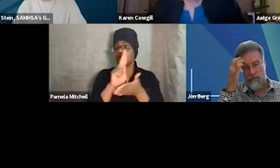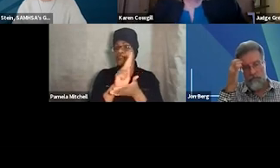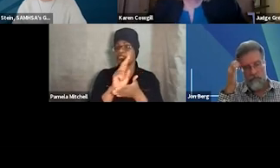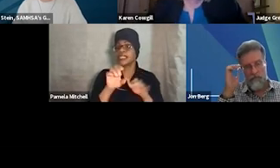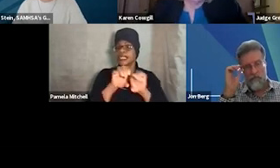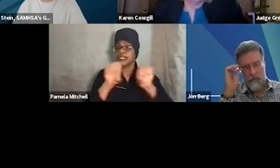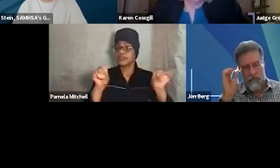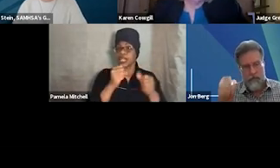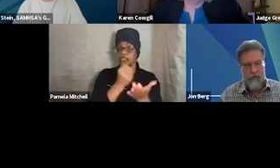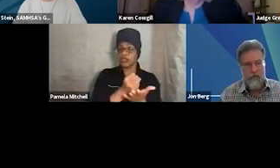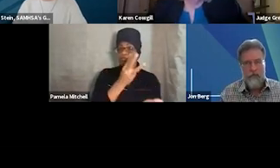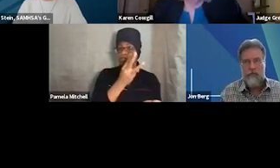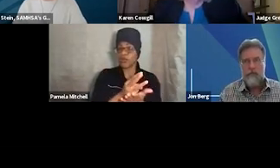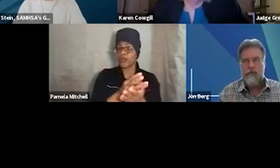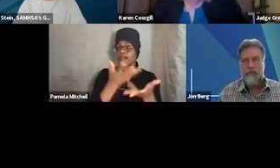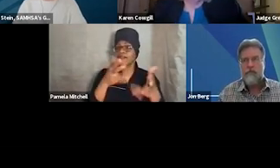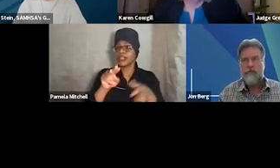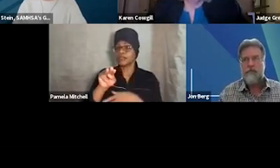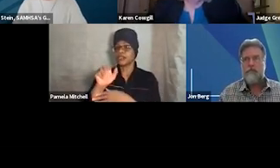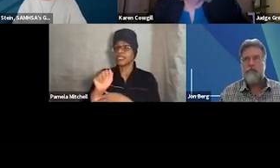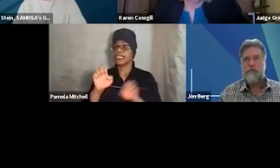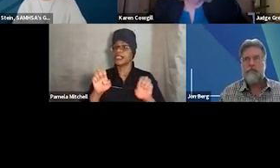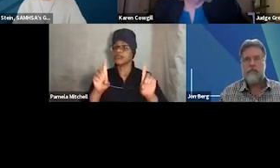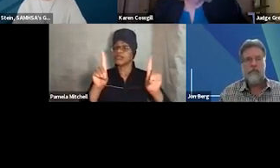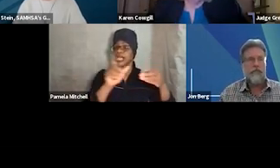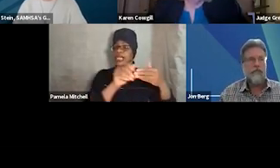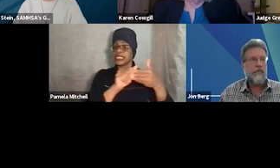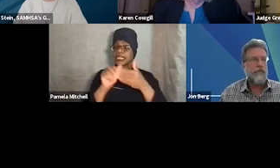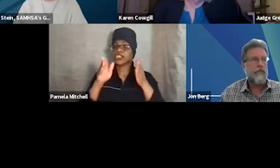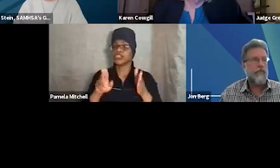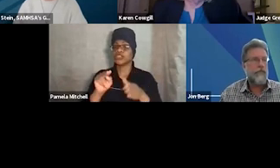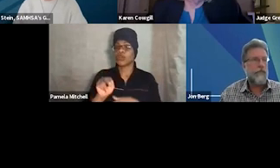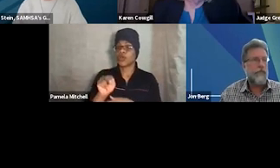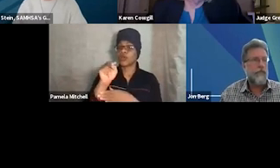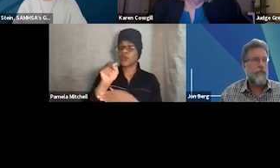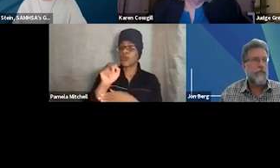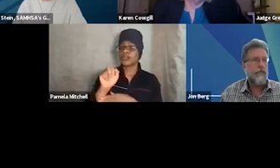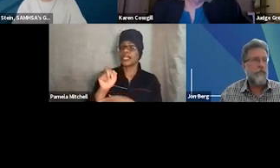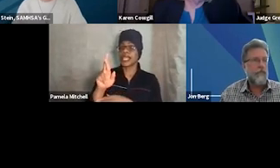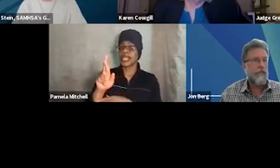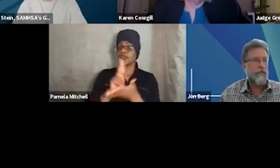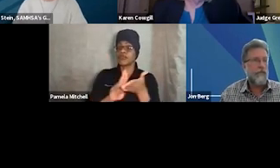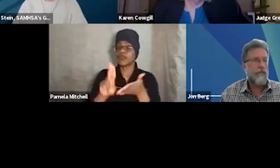and completed her master's degree in education/leadership at Northern Arizona University. Prior to working in law enforcement,